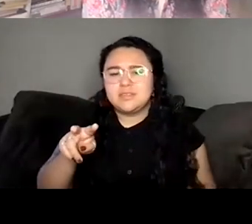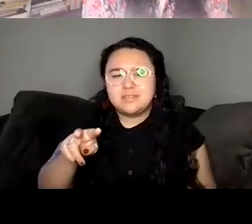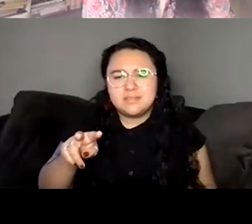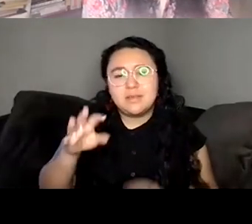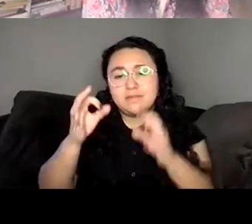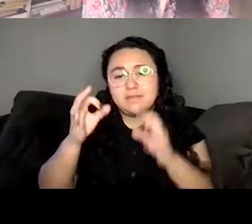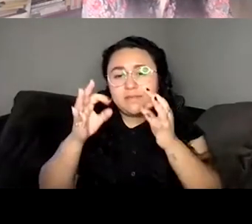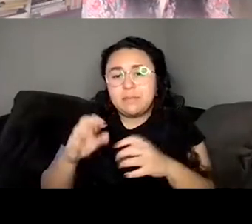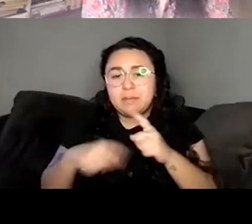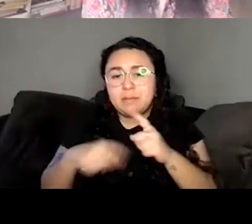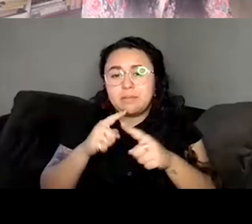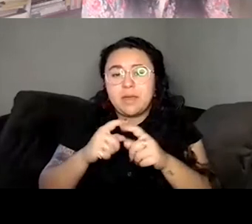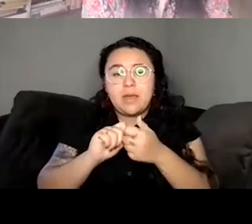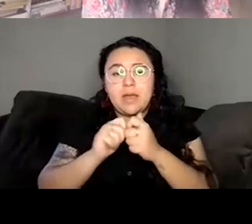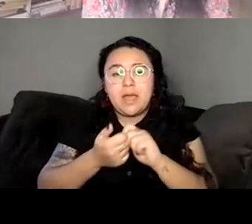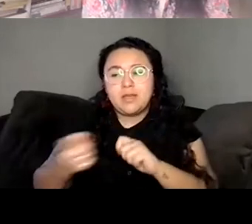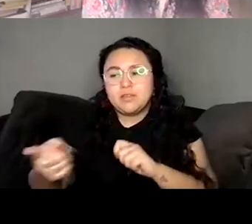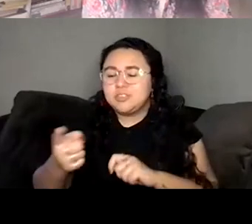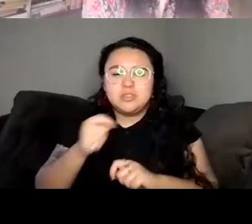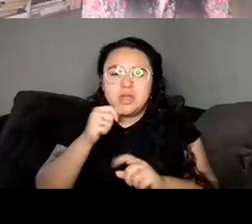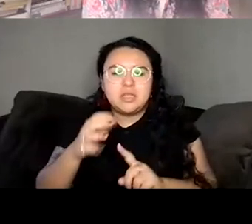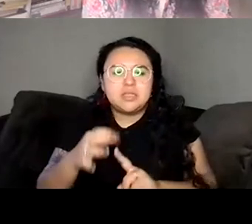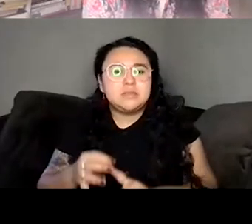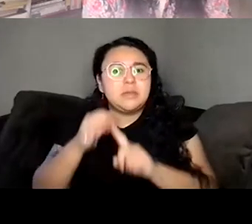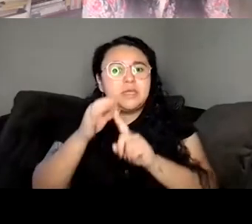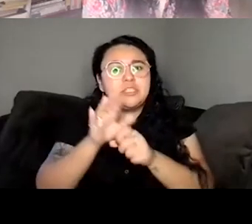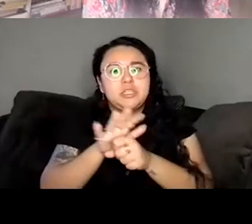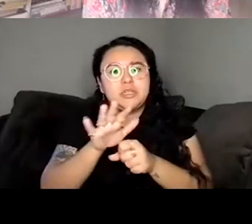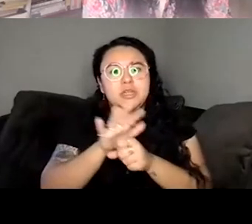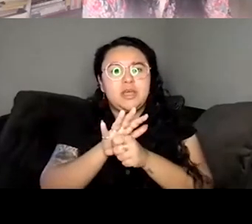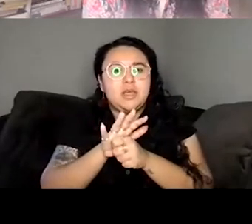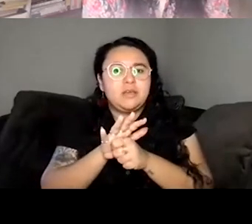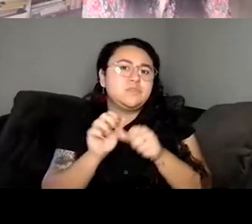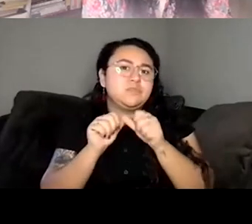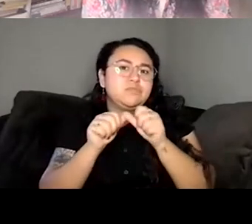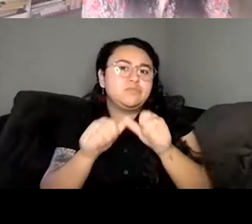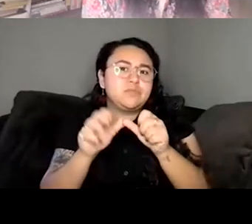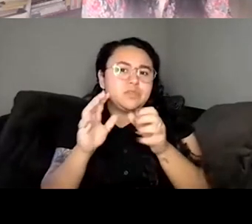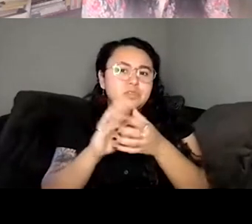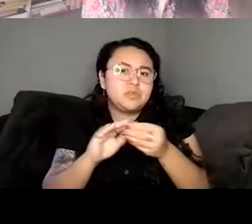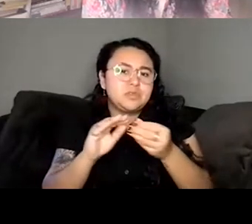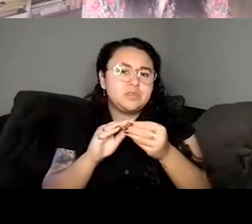how she wasn't special enough to kind of hold up a story. And I think I always held that